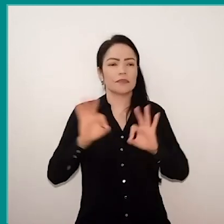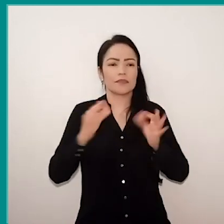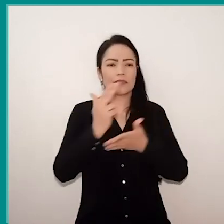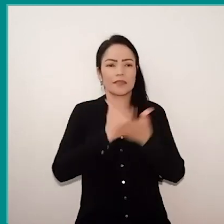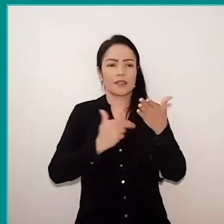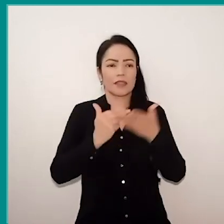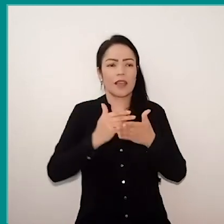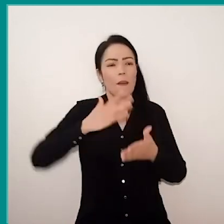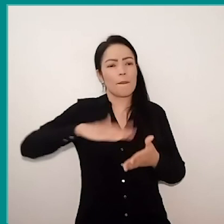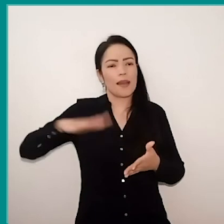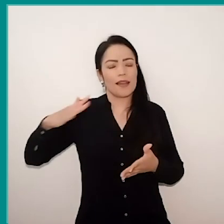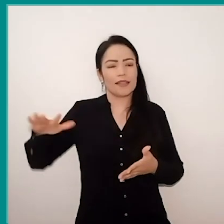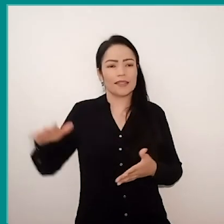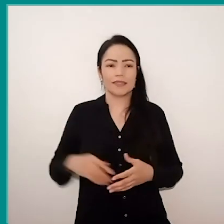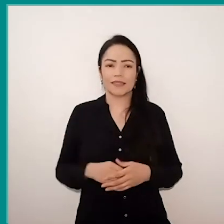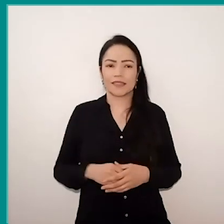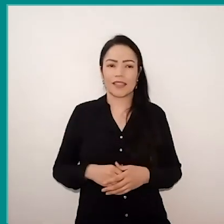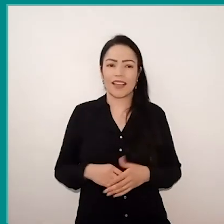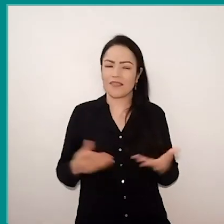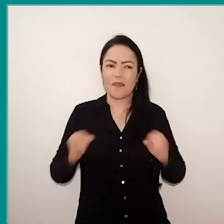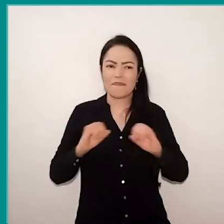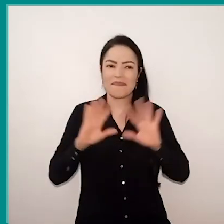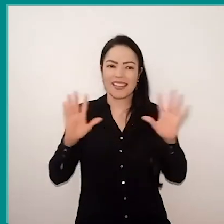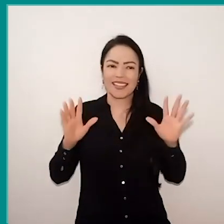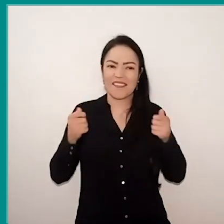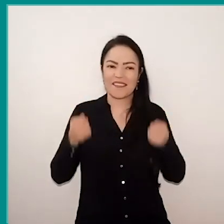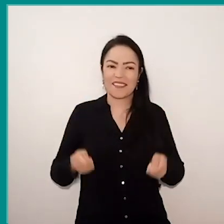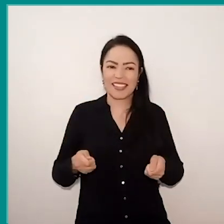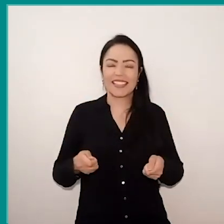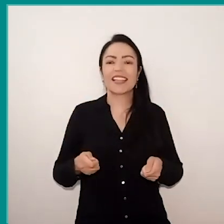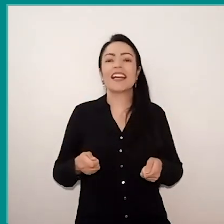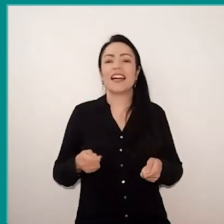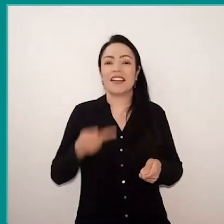The question of the sea, the water was very present, since Angela brought the wave,